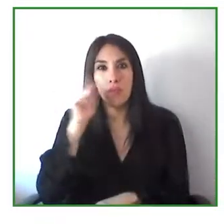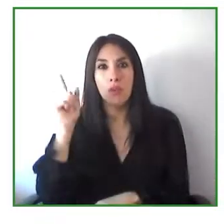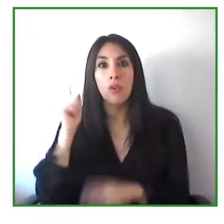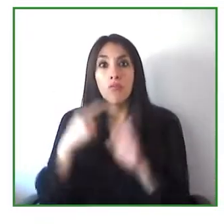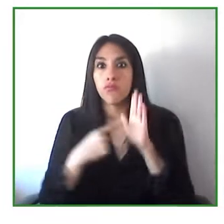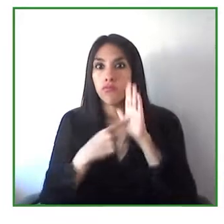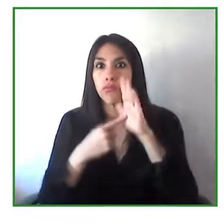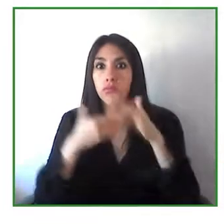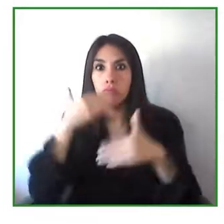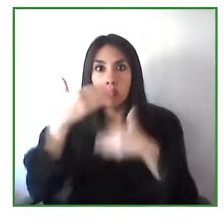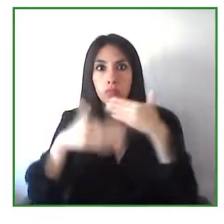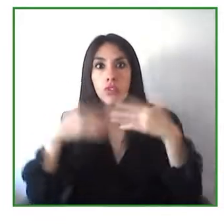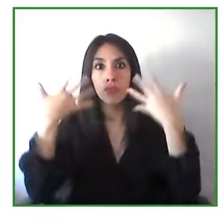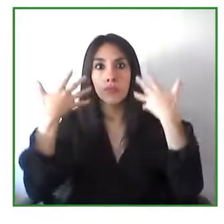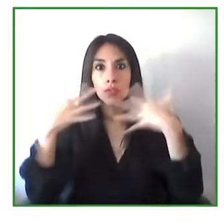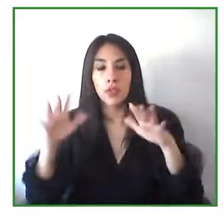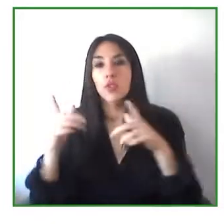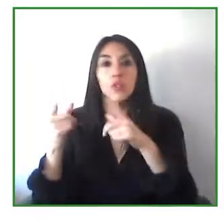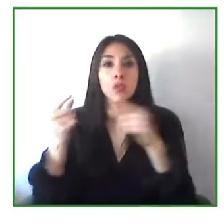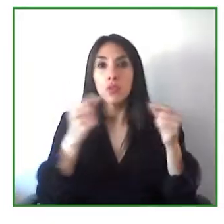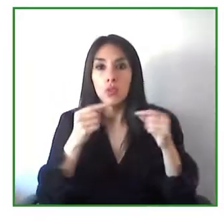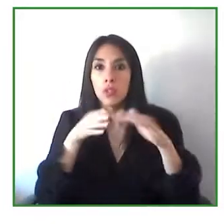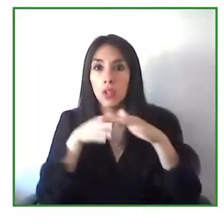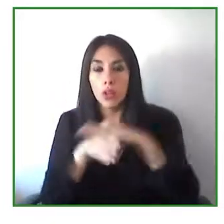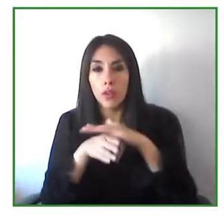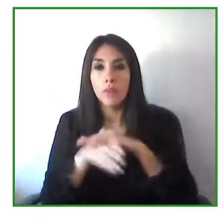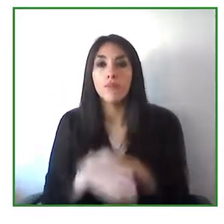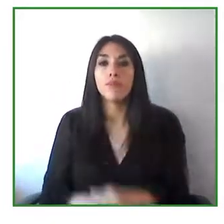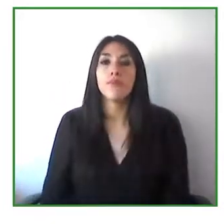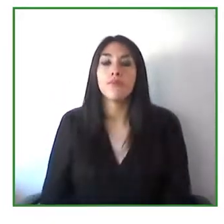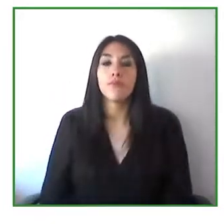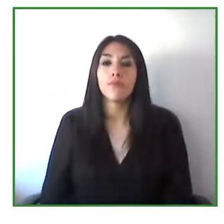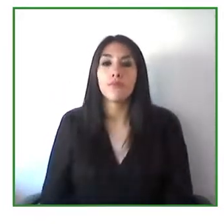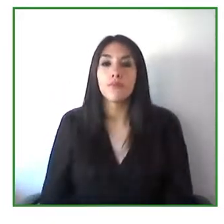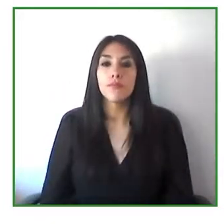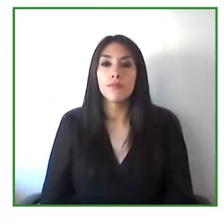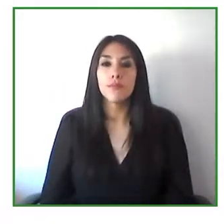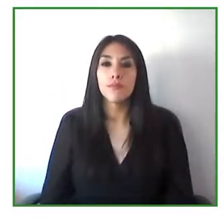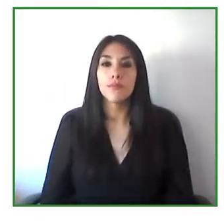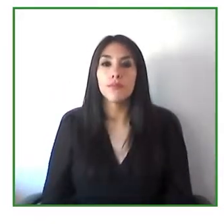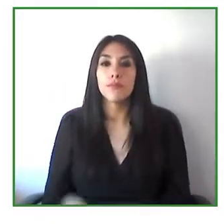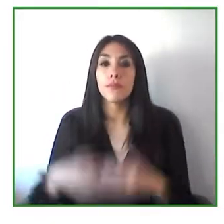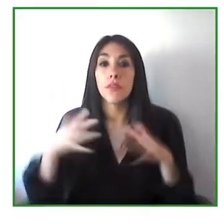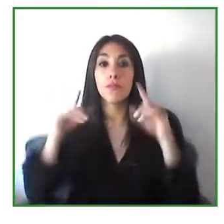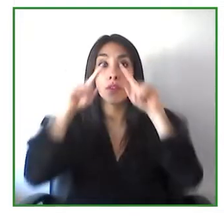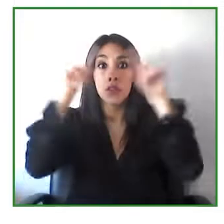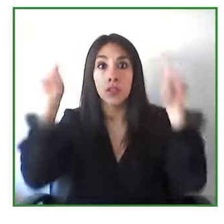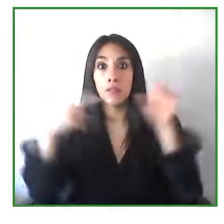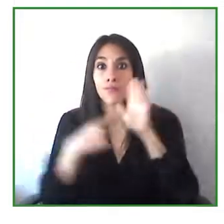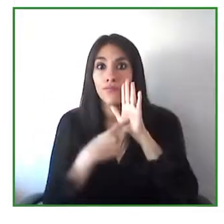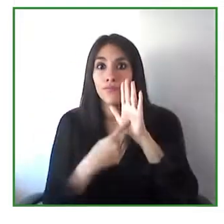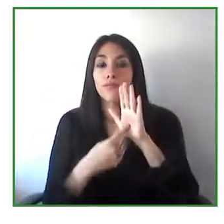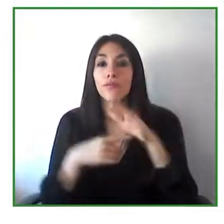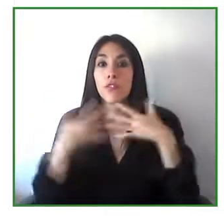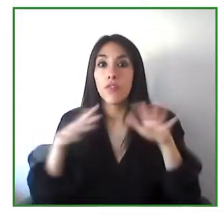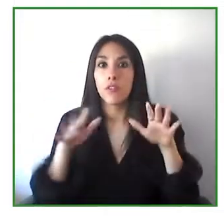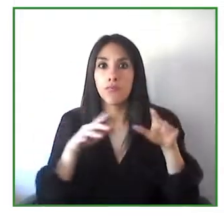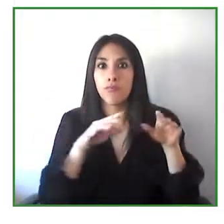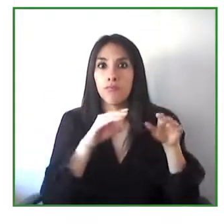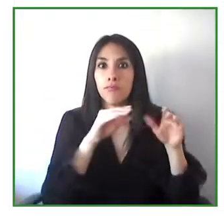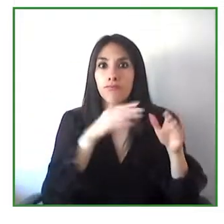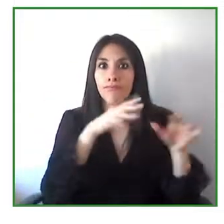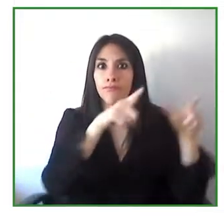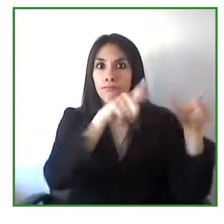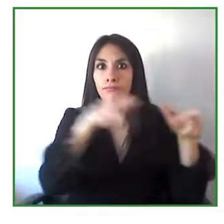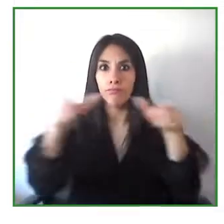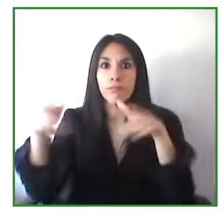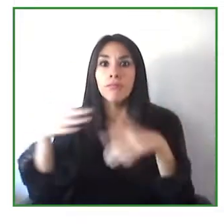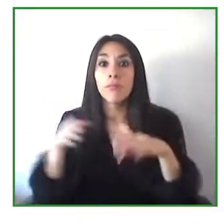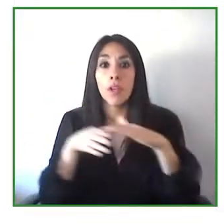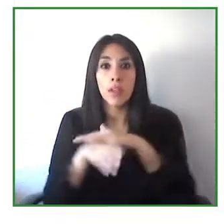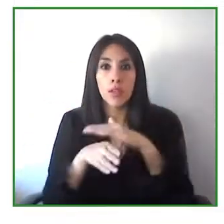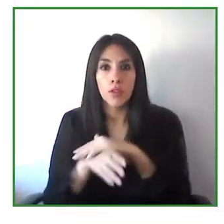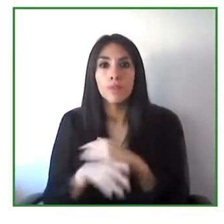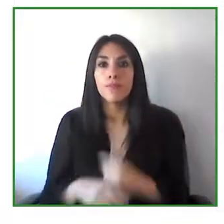disabilities and I think one of the big challenges that civil society faces in many ways is to